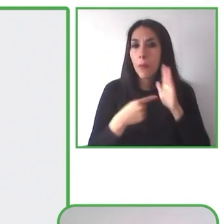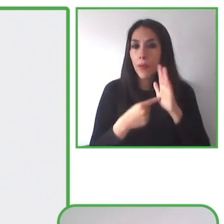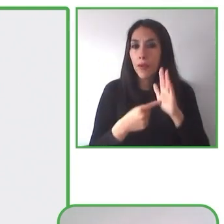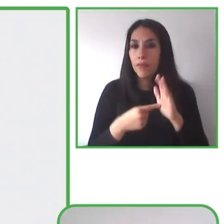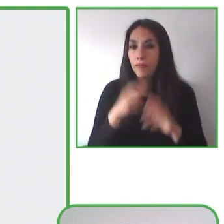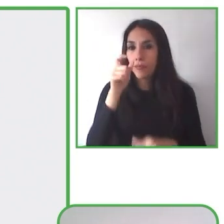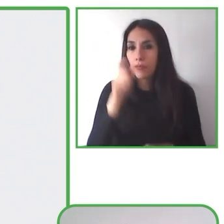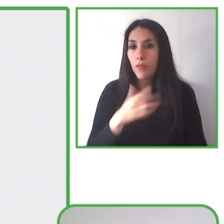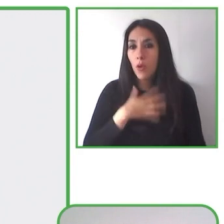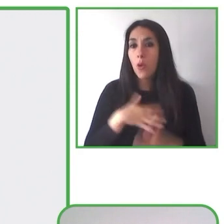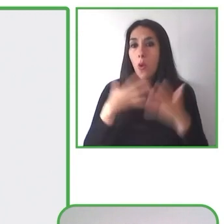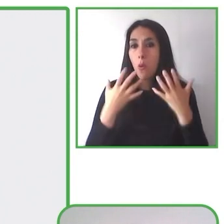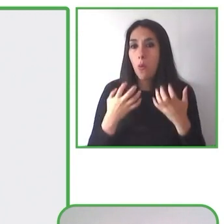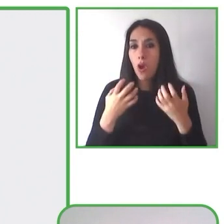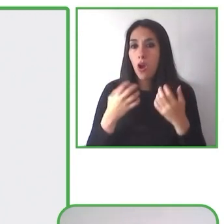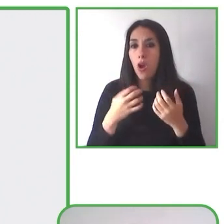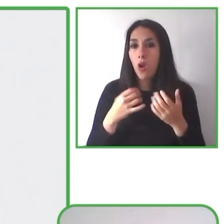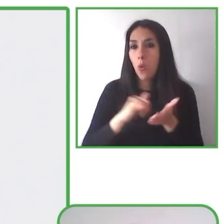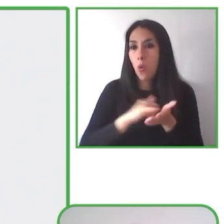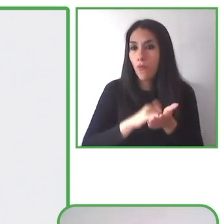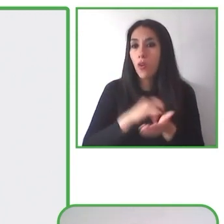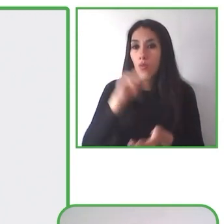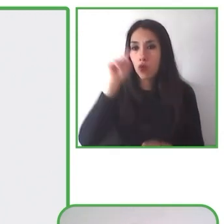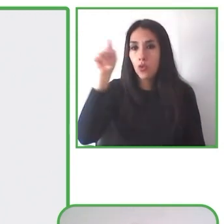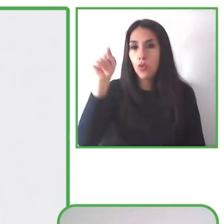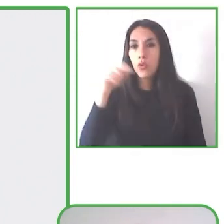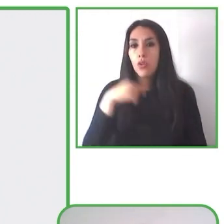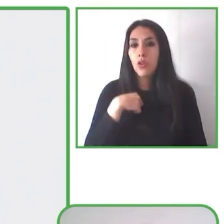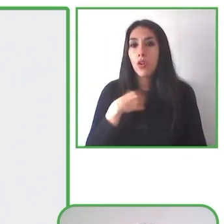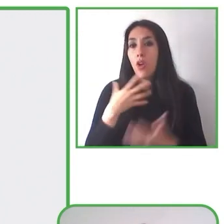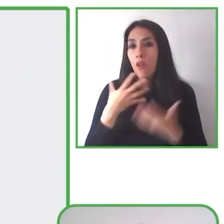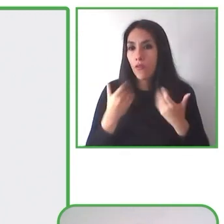that has a 75% of compatibility with what you require.